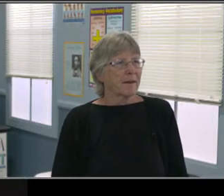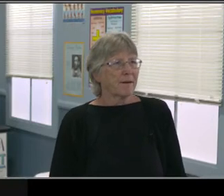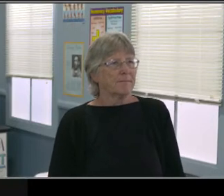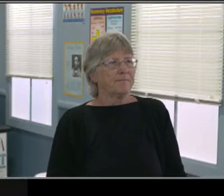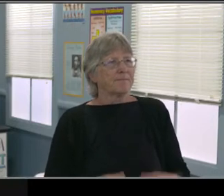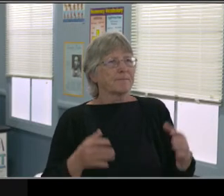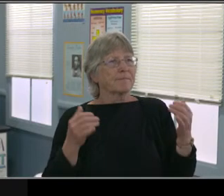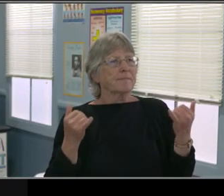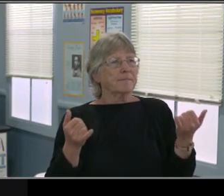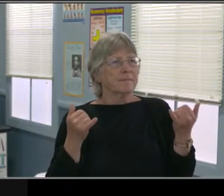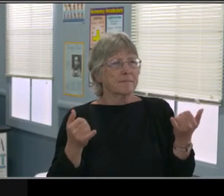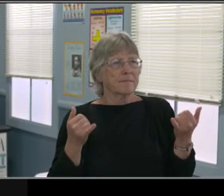Let me see.